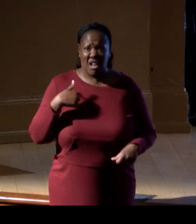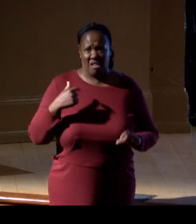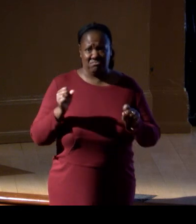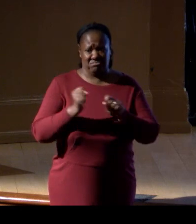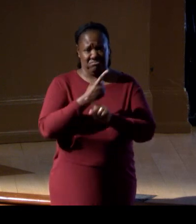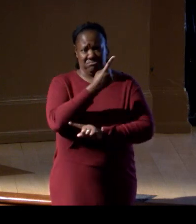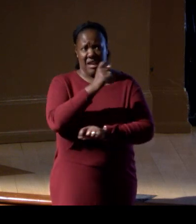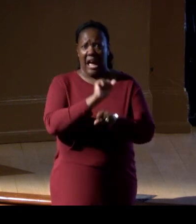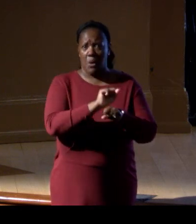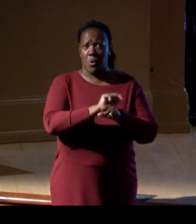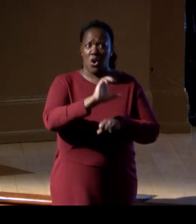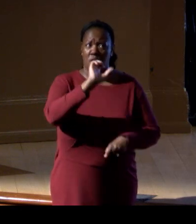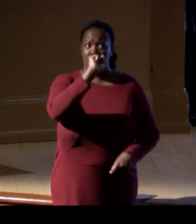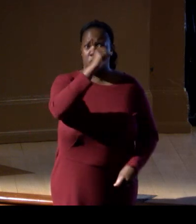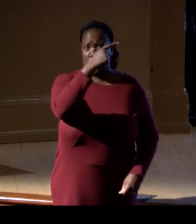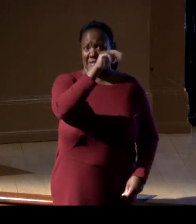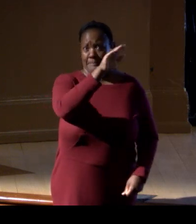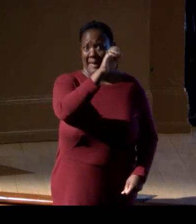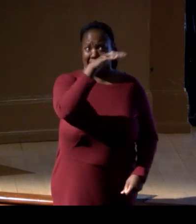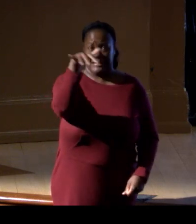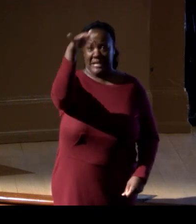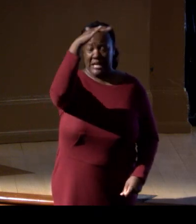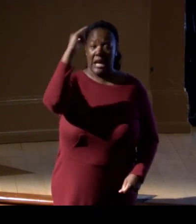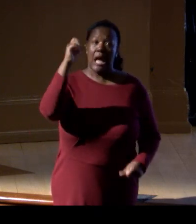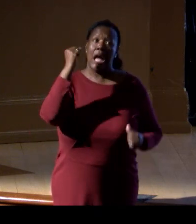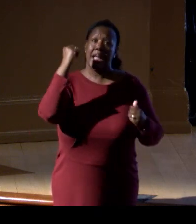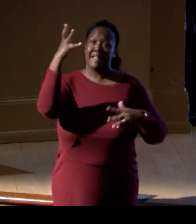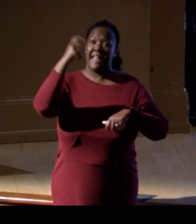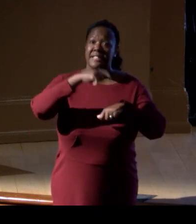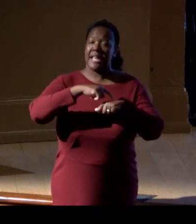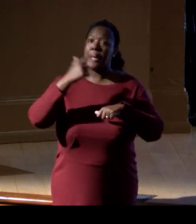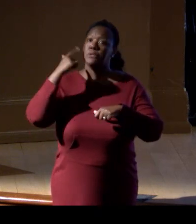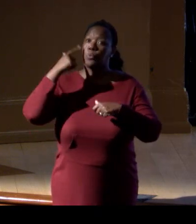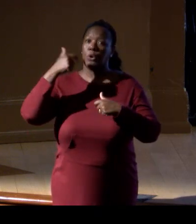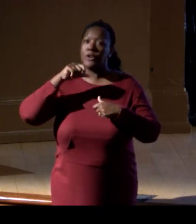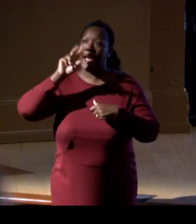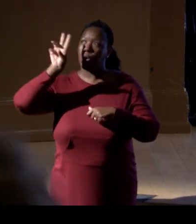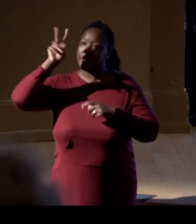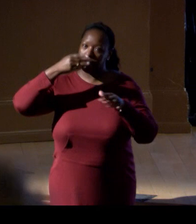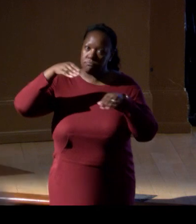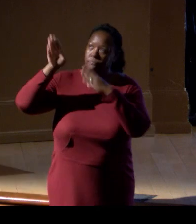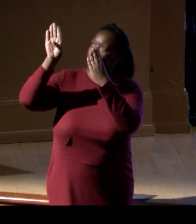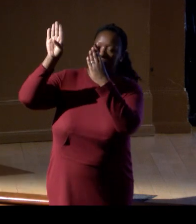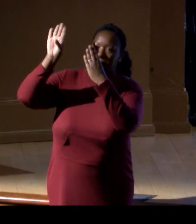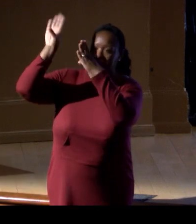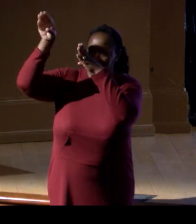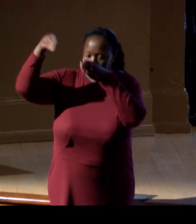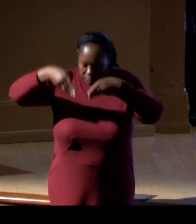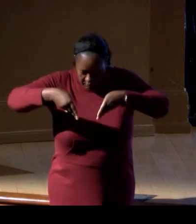of that agency, we spend a lot of time looking back to the Earth from space, trying to address existential challenges like climate,